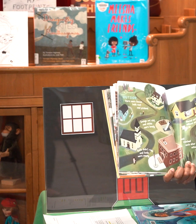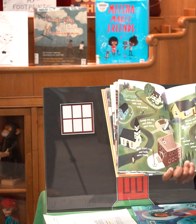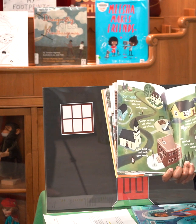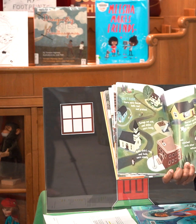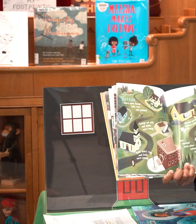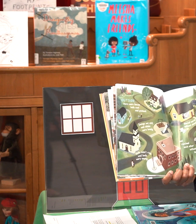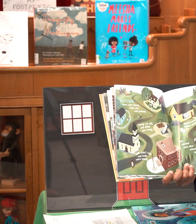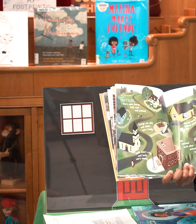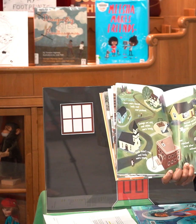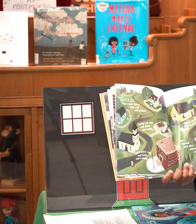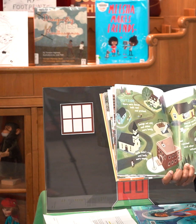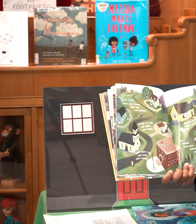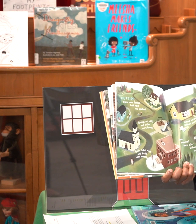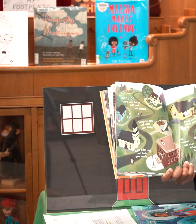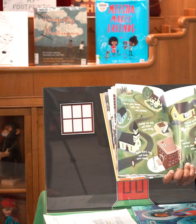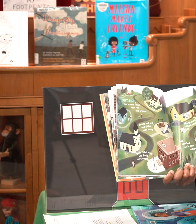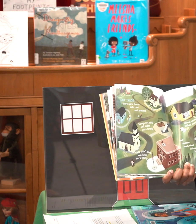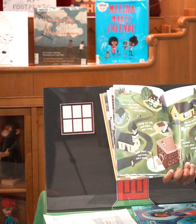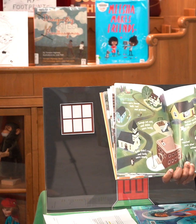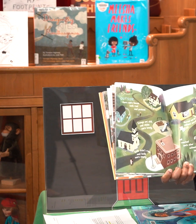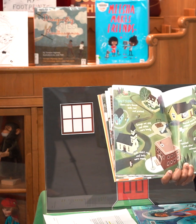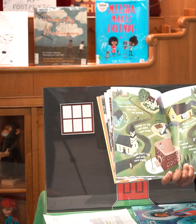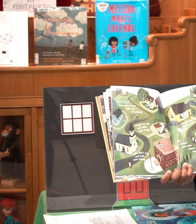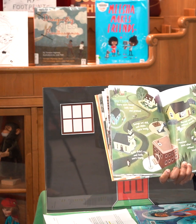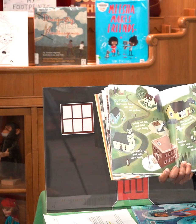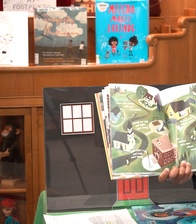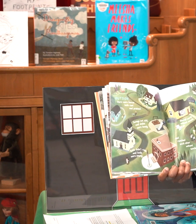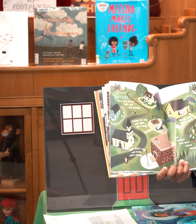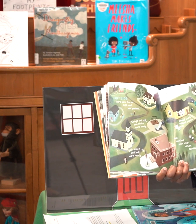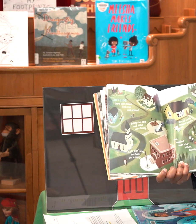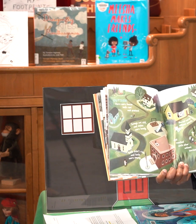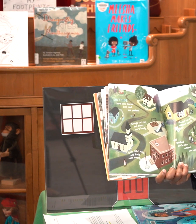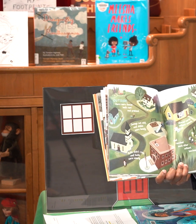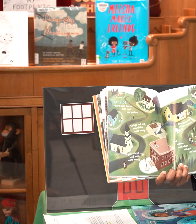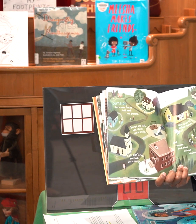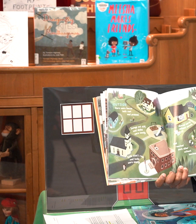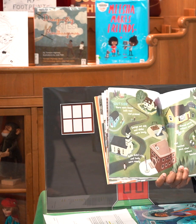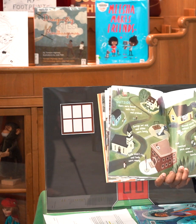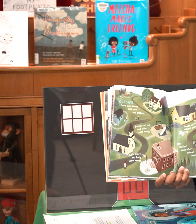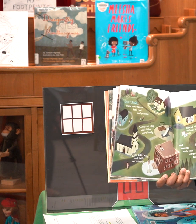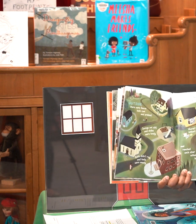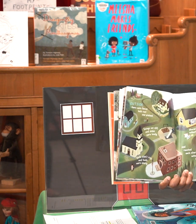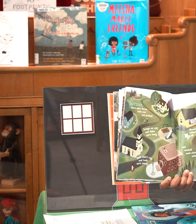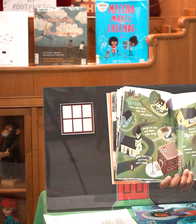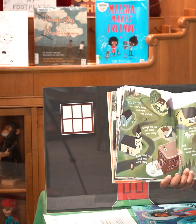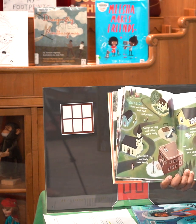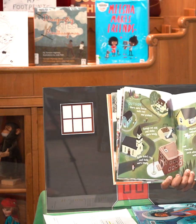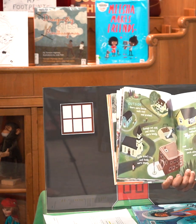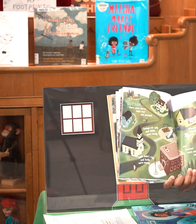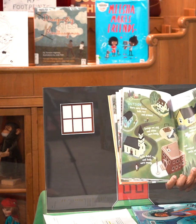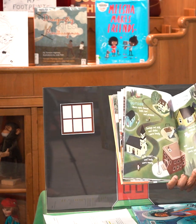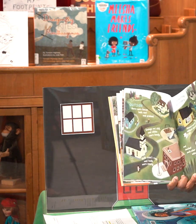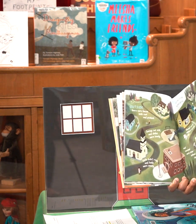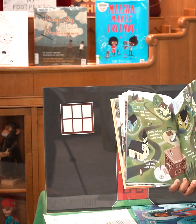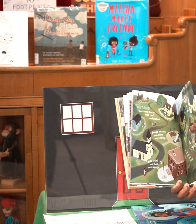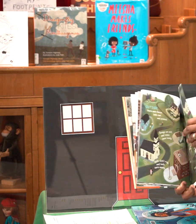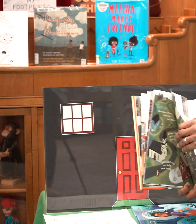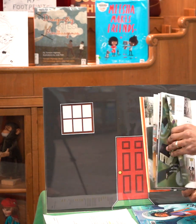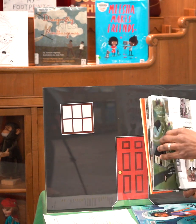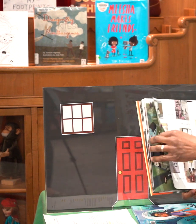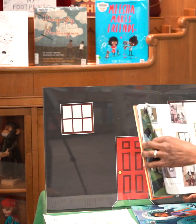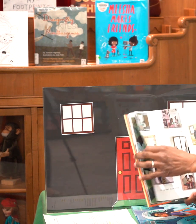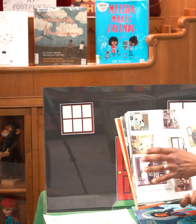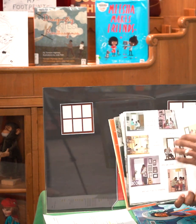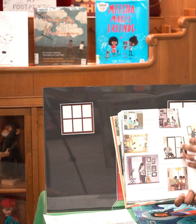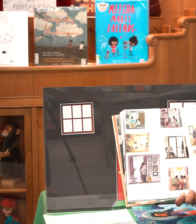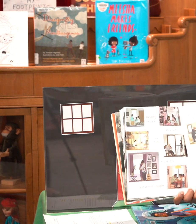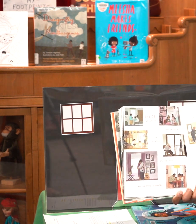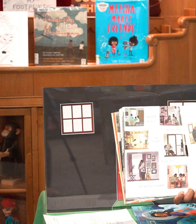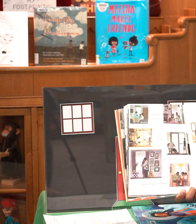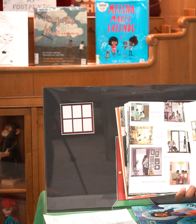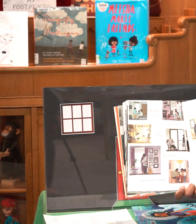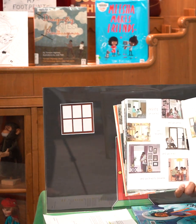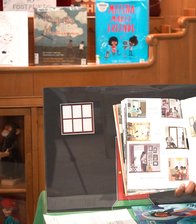and reached each other without touching the world was changing a tiny bit outside inside